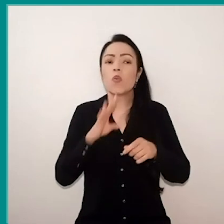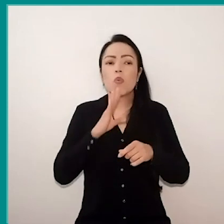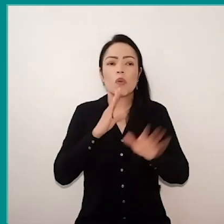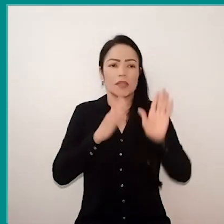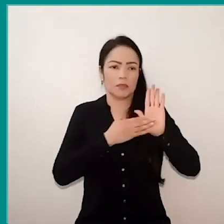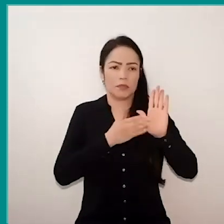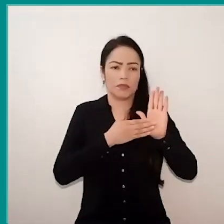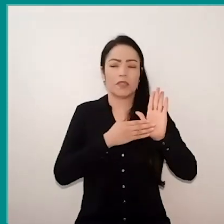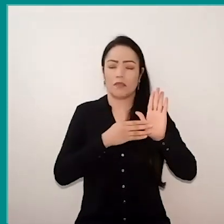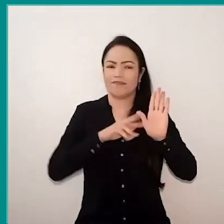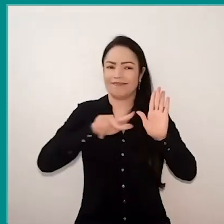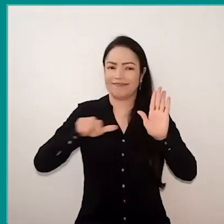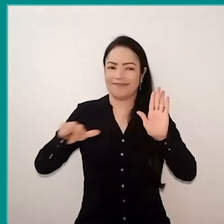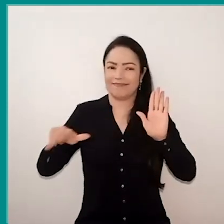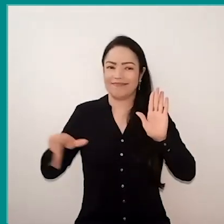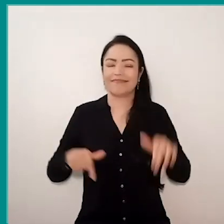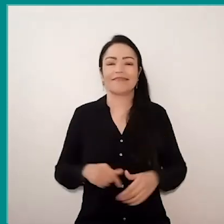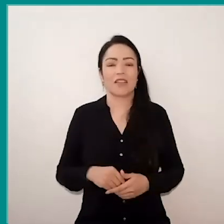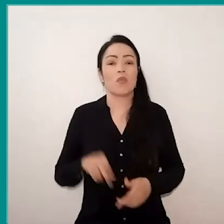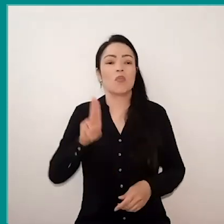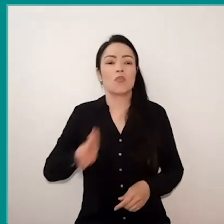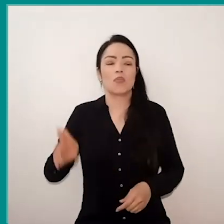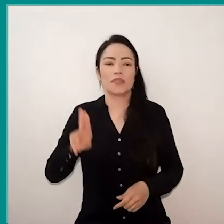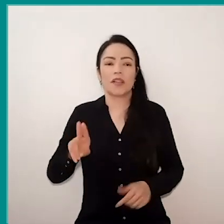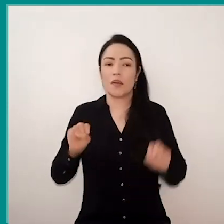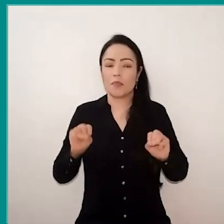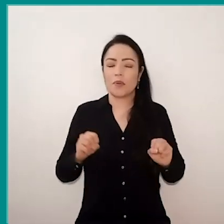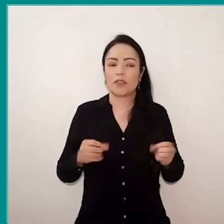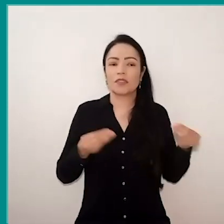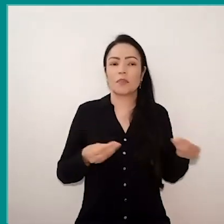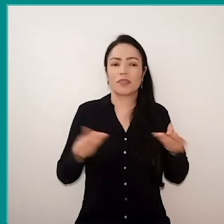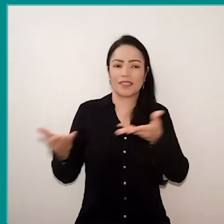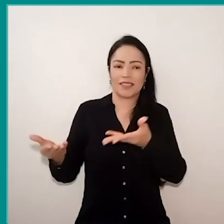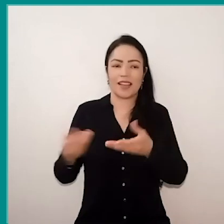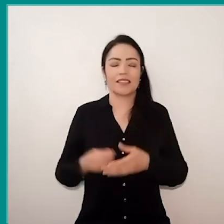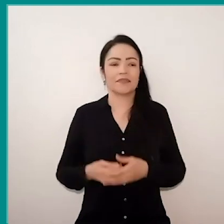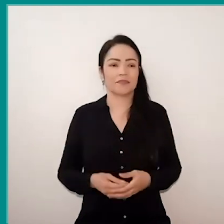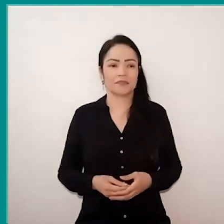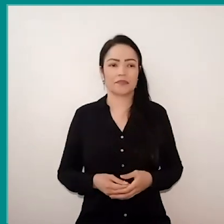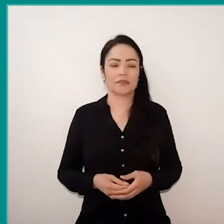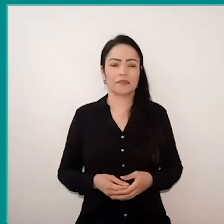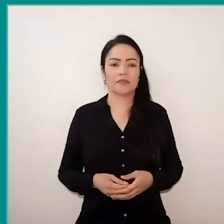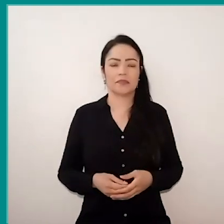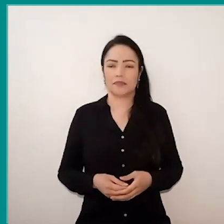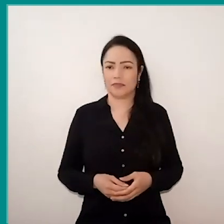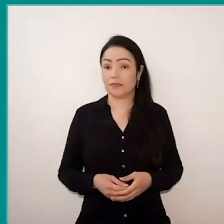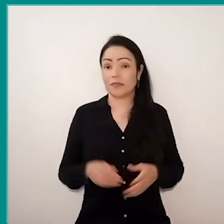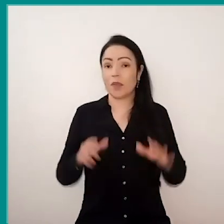and many possibilities of this use, and I can forward it later to, finally, for the seminar staff,